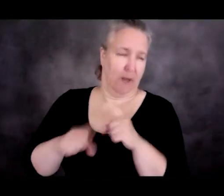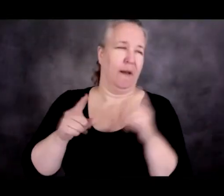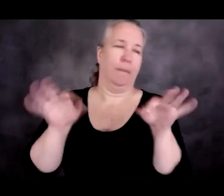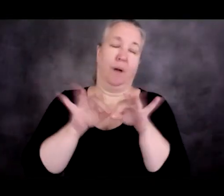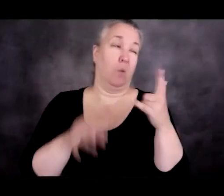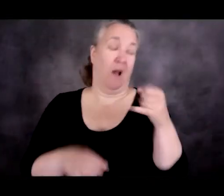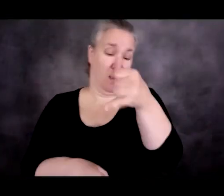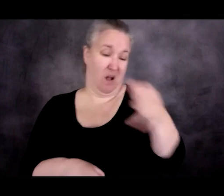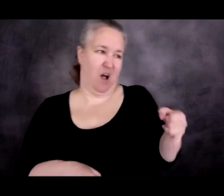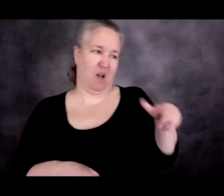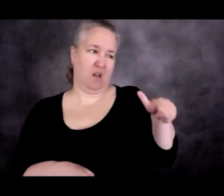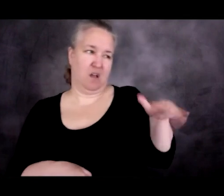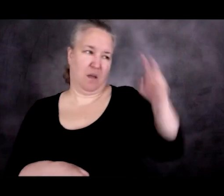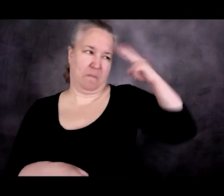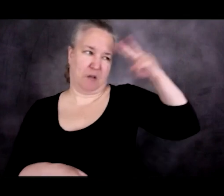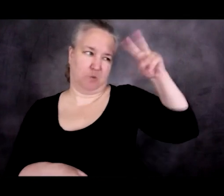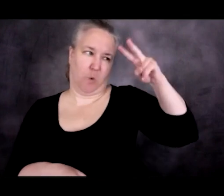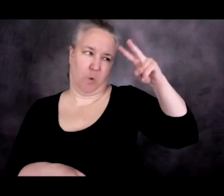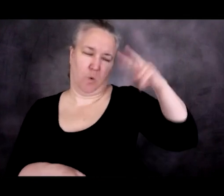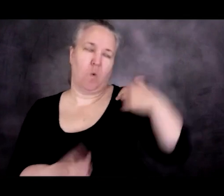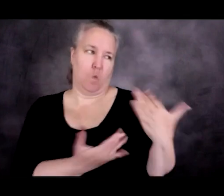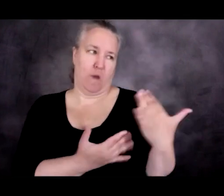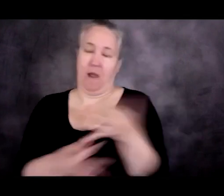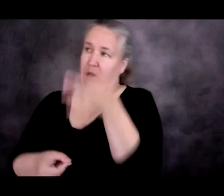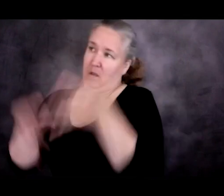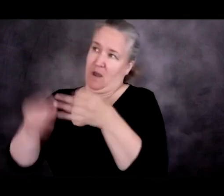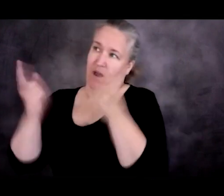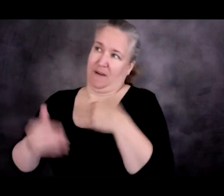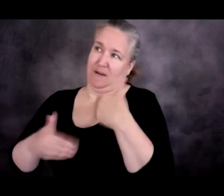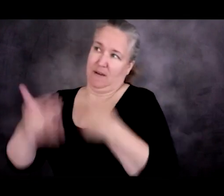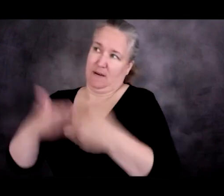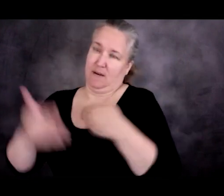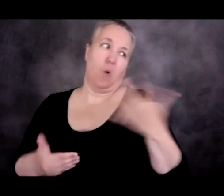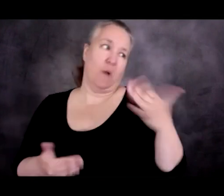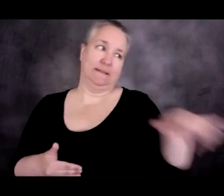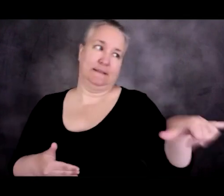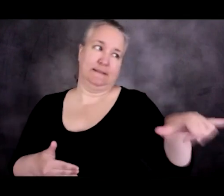while that claim is being adjudicated. So this is with the agreement of the Mexican government.